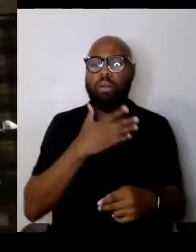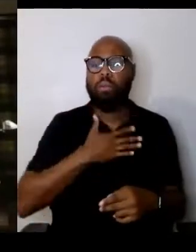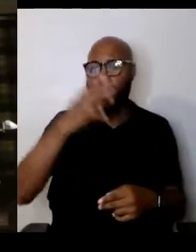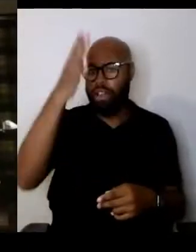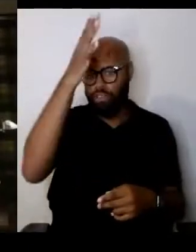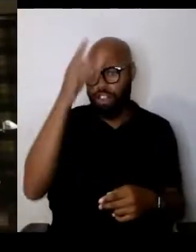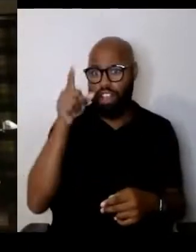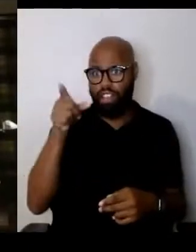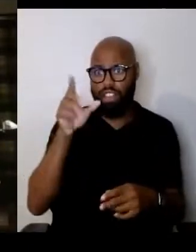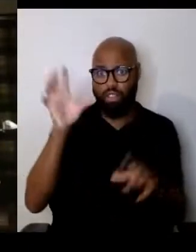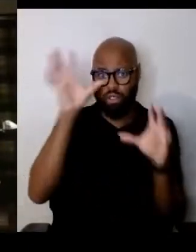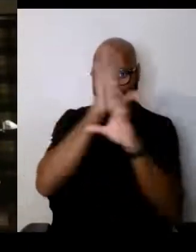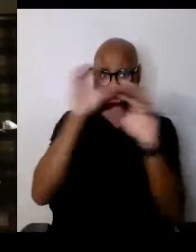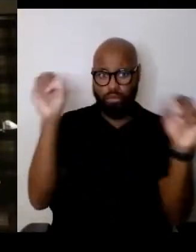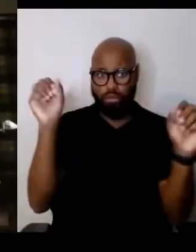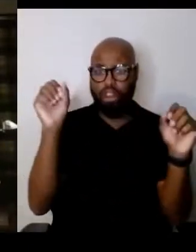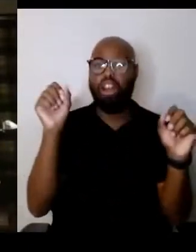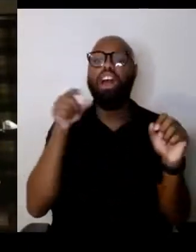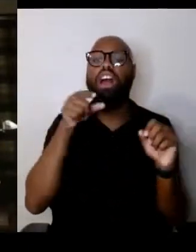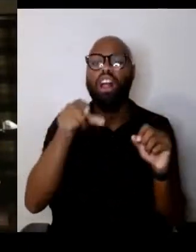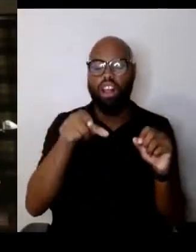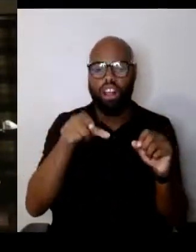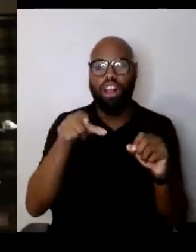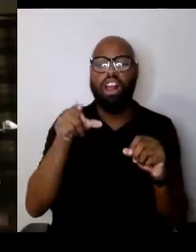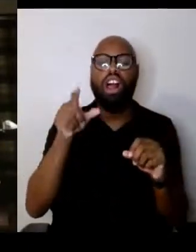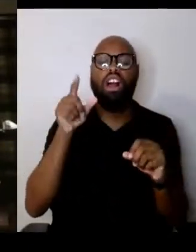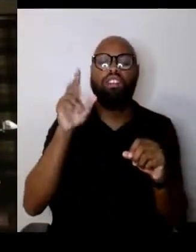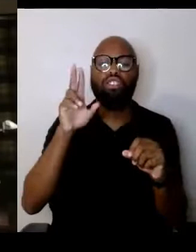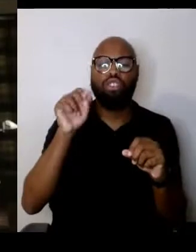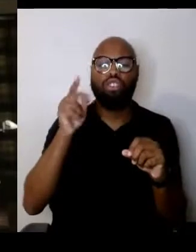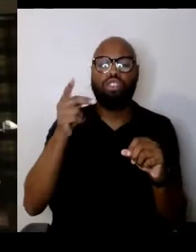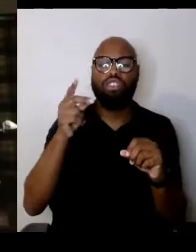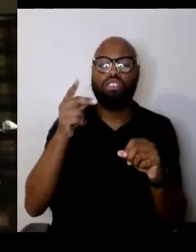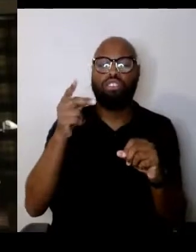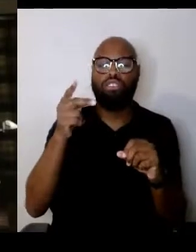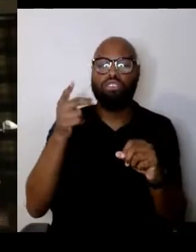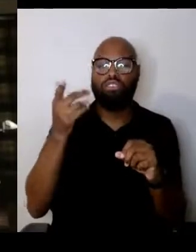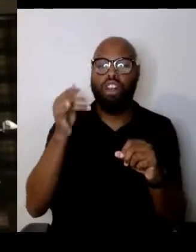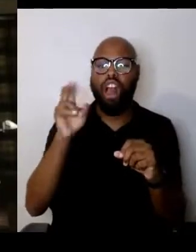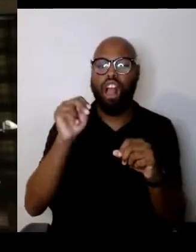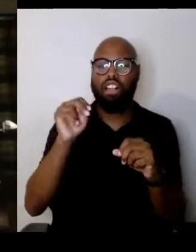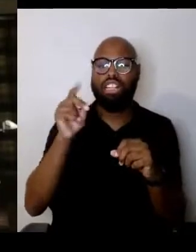of the Judenrat and this is in our town where I was born in Jarki.